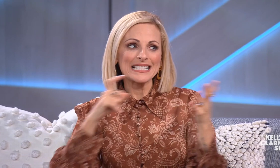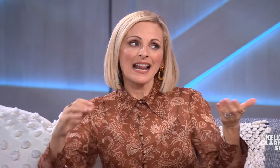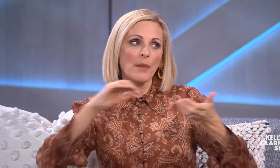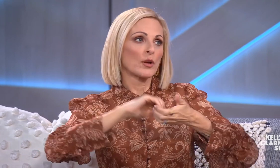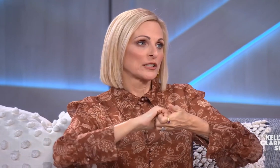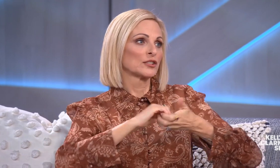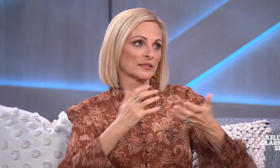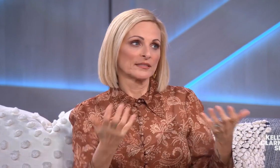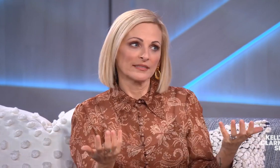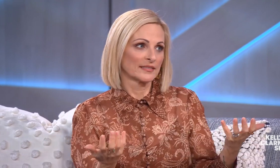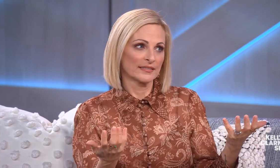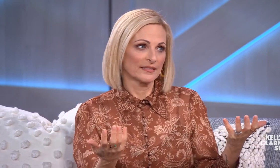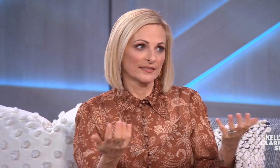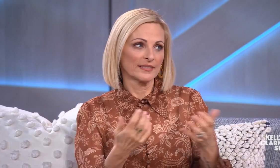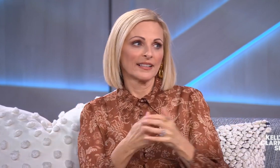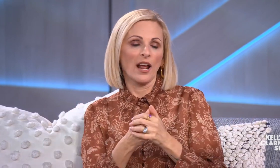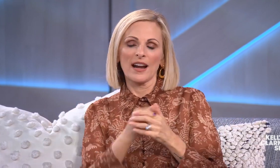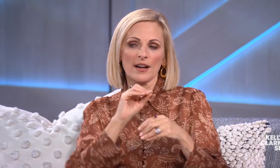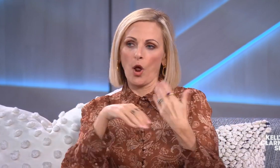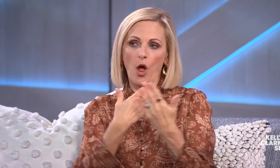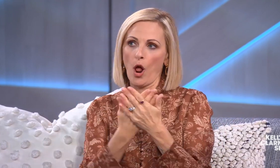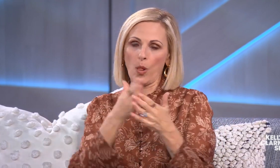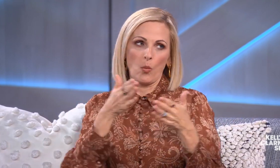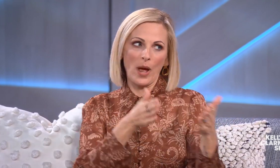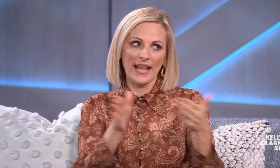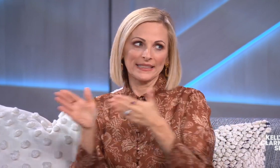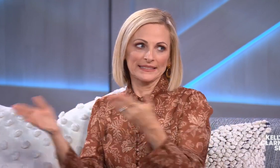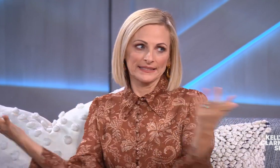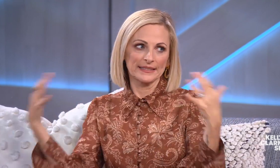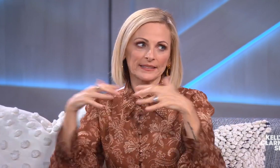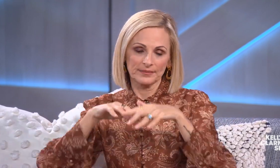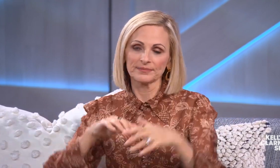But the key is collaboration, it's collaboration, (audience claps) in all ways.